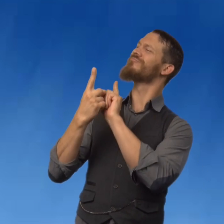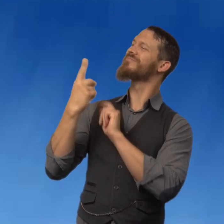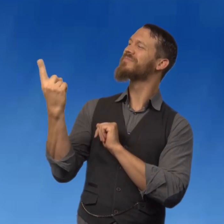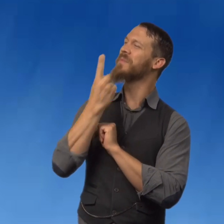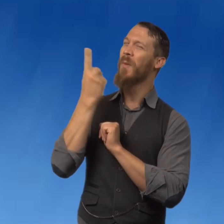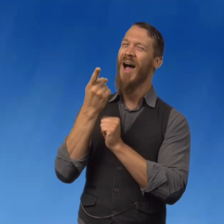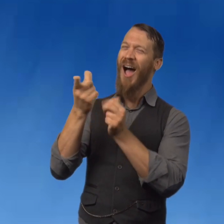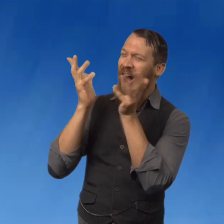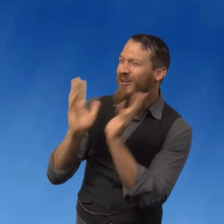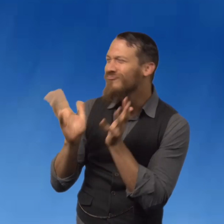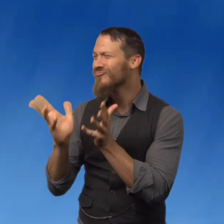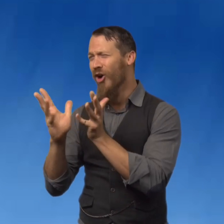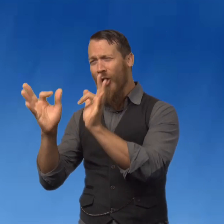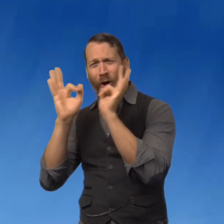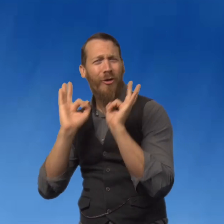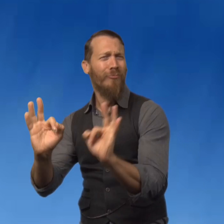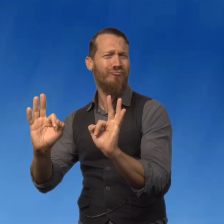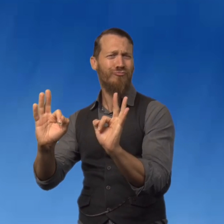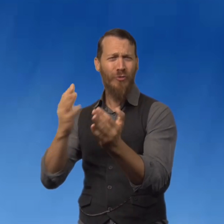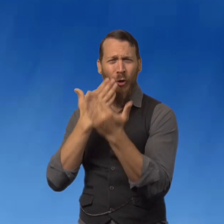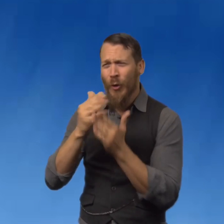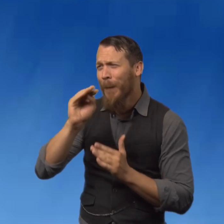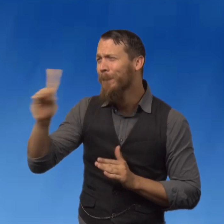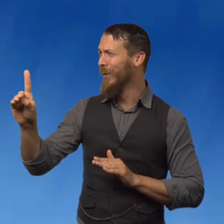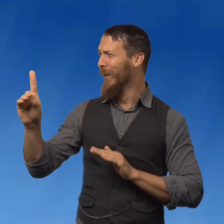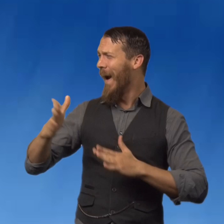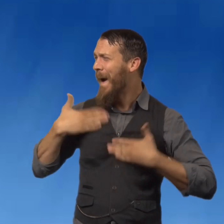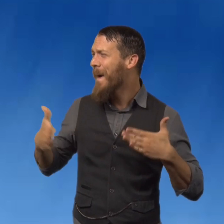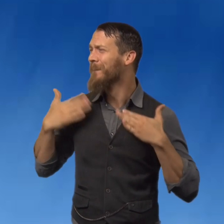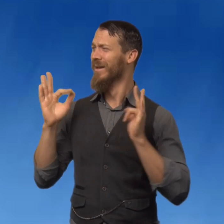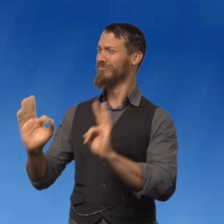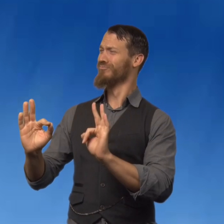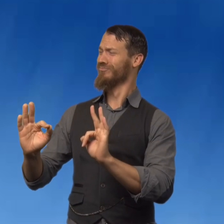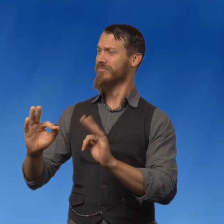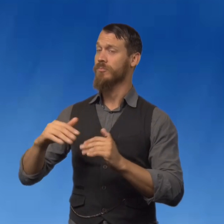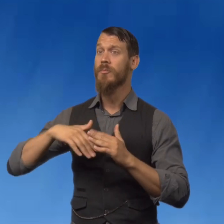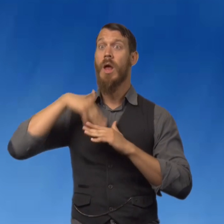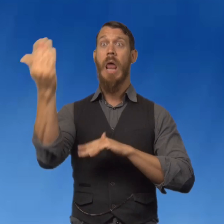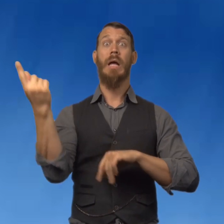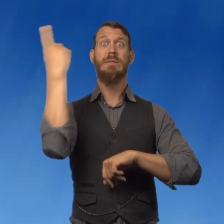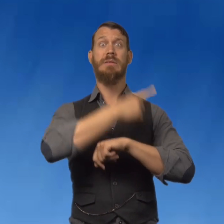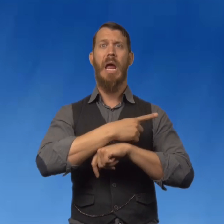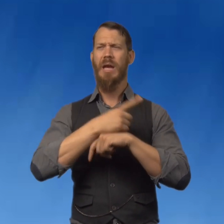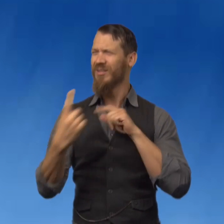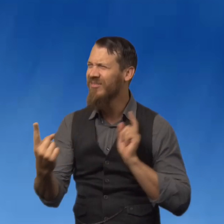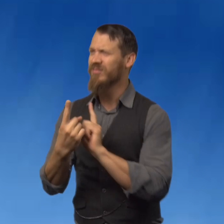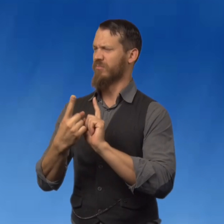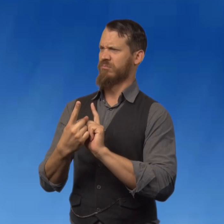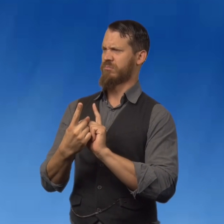Have you ever met somebody, had a conversation and they were in a great mood and happy. It was great.